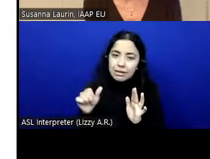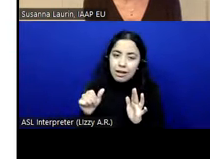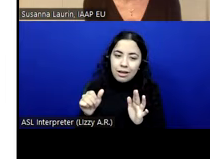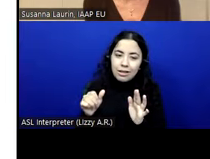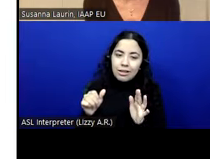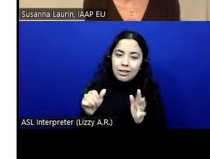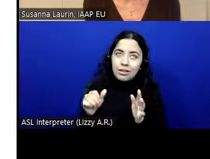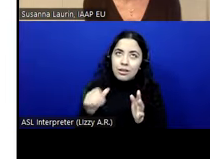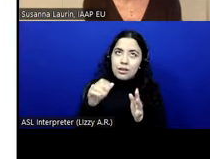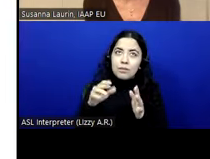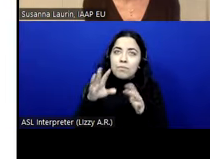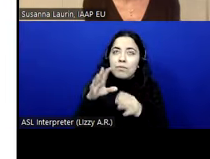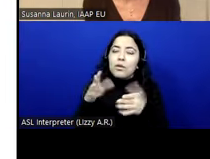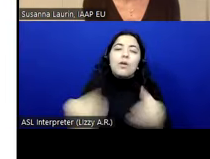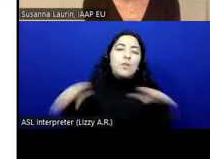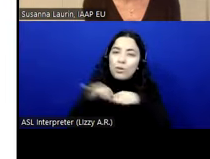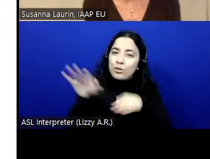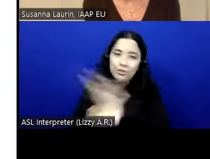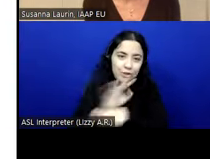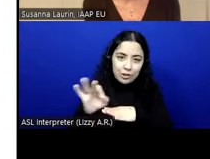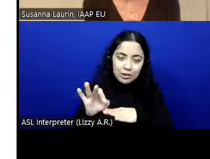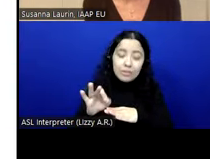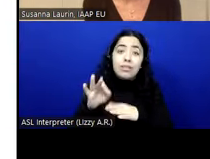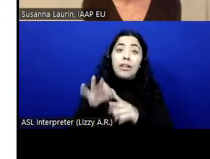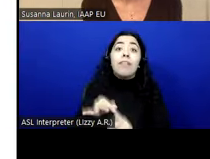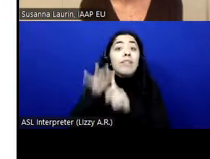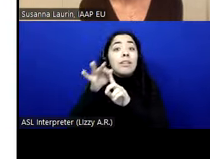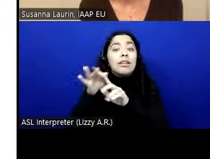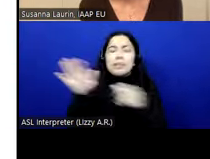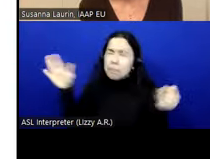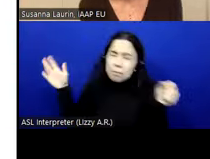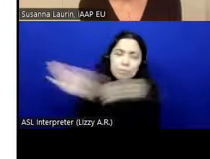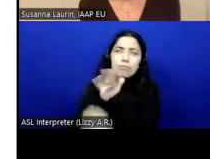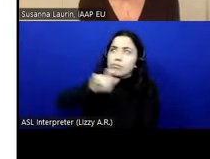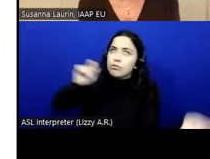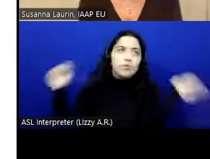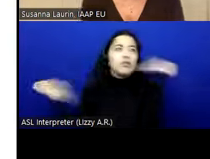content. It is not closed functionality. >> SUSANNA LAURIN: Thank you. We do get